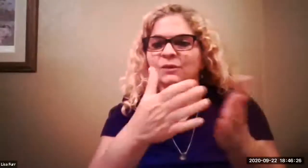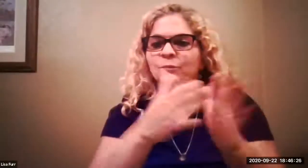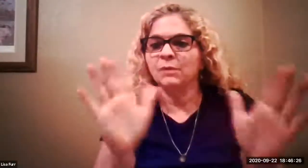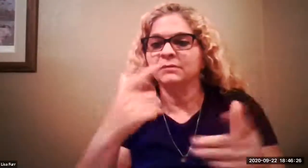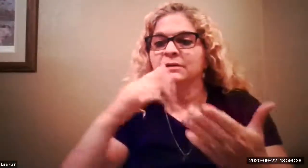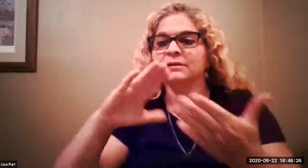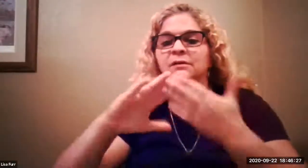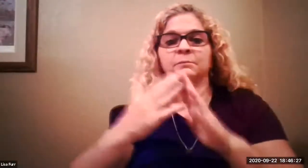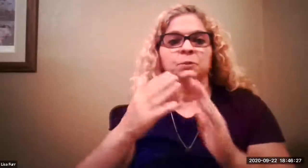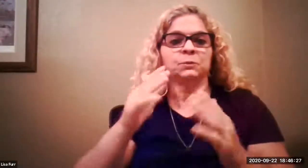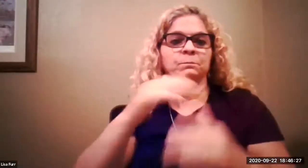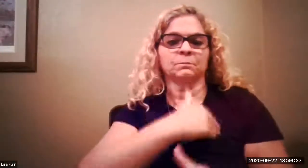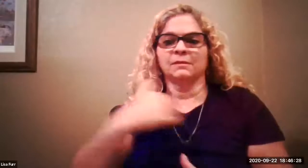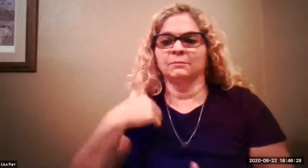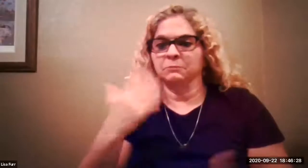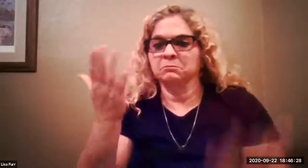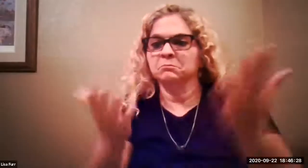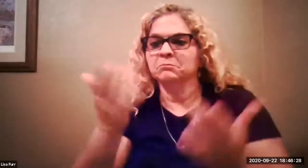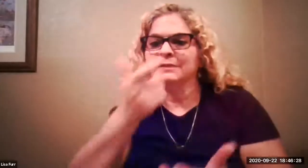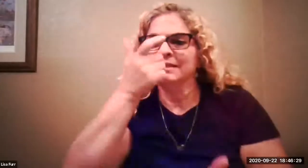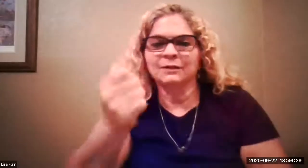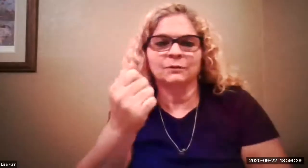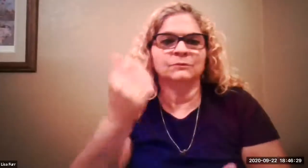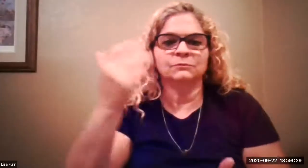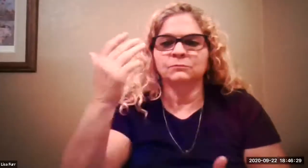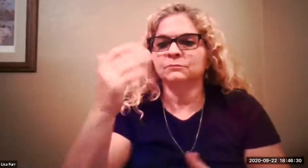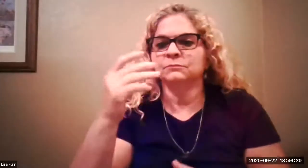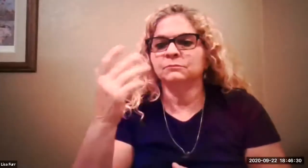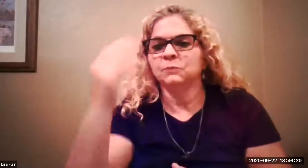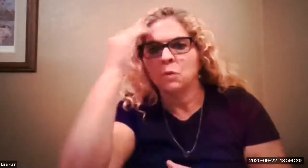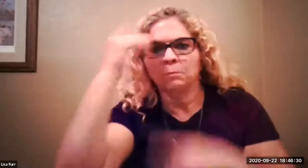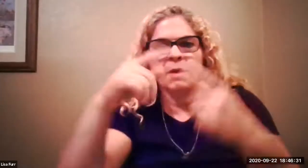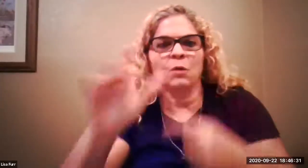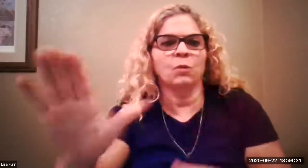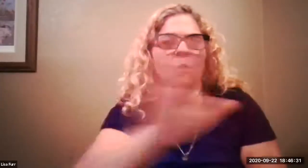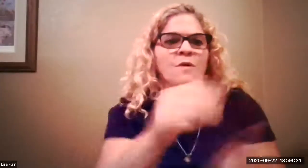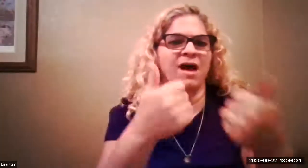presenting this statewide for community